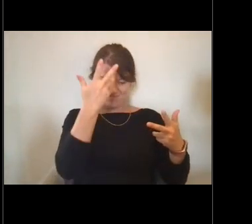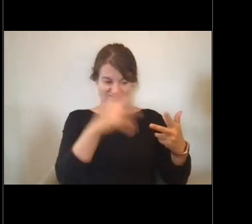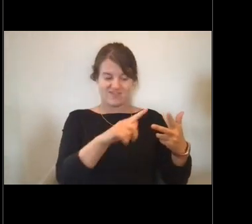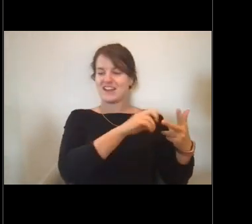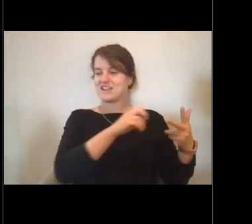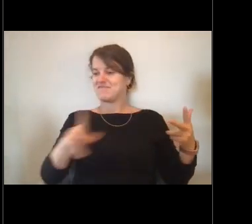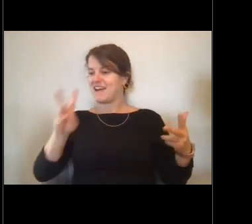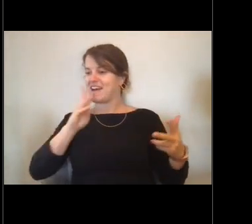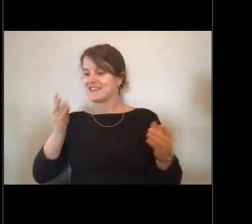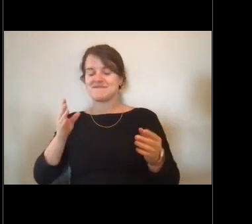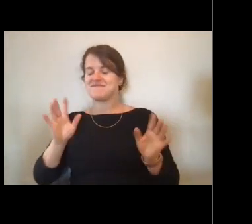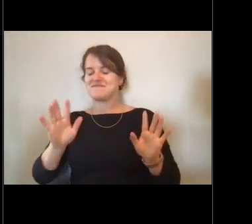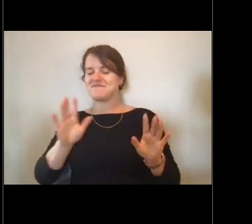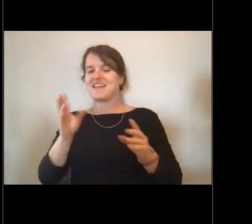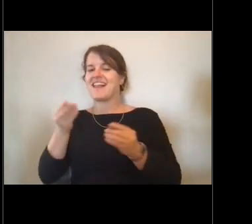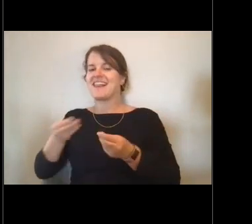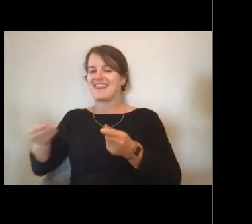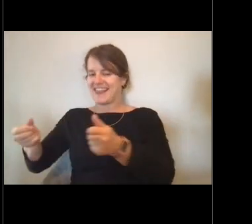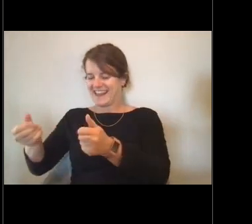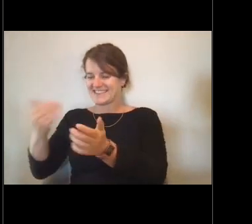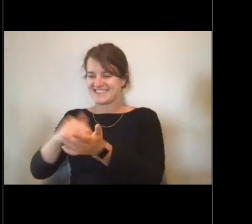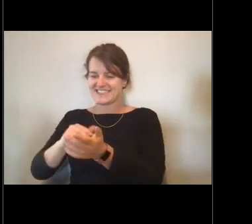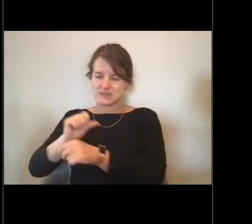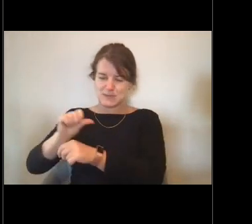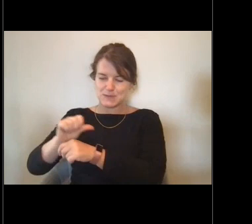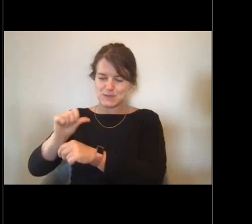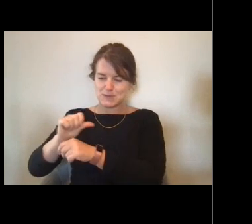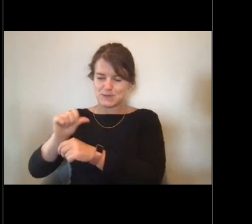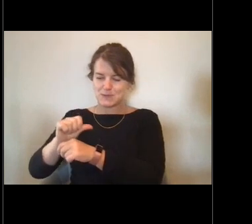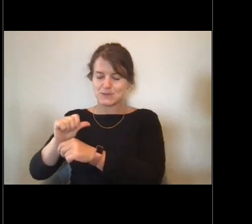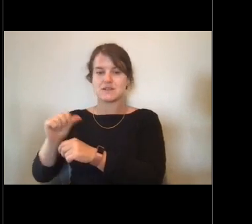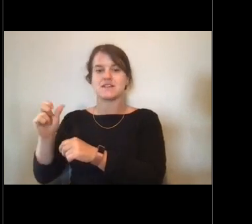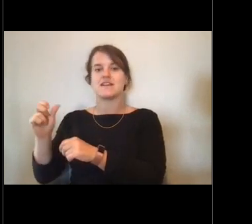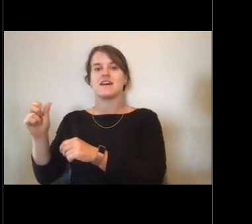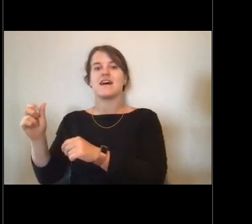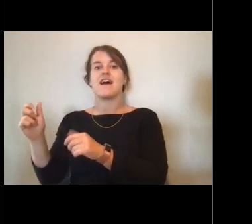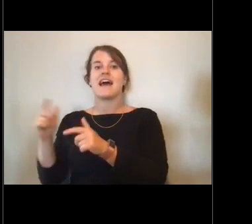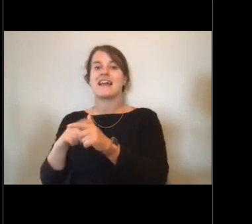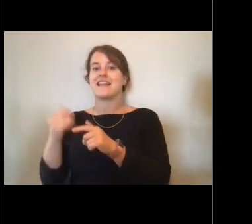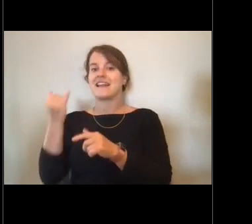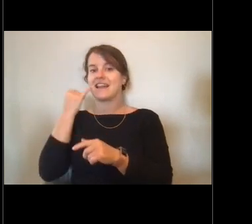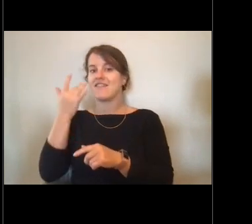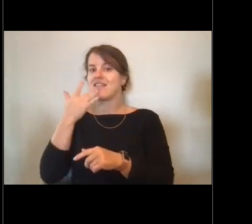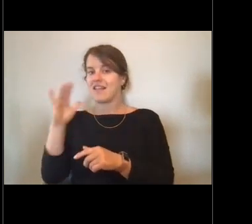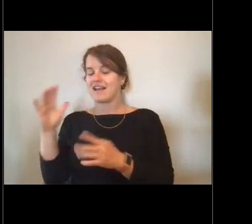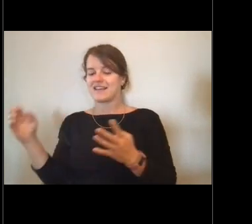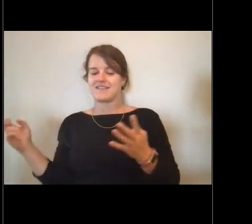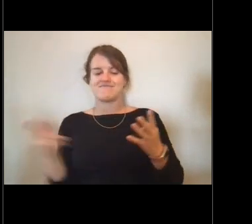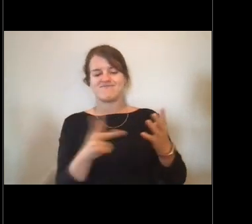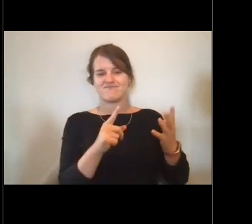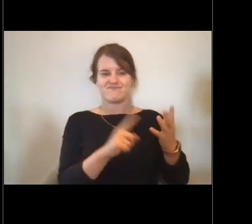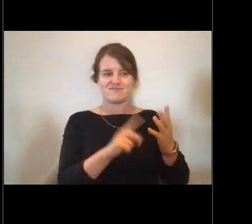and then if you're lucky, you get to come out to sea as the captain, as the Commanding Officer.